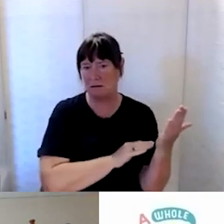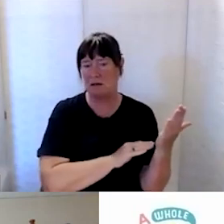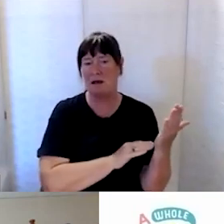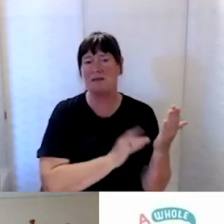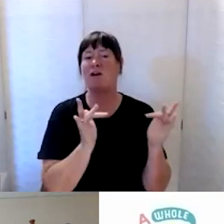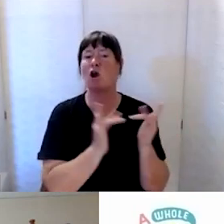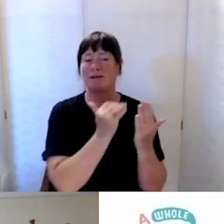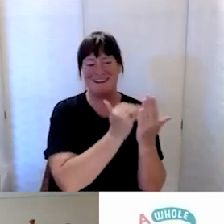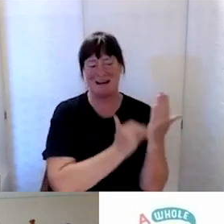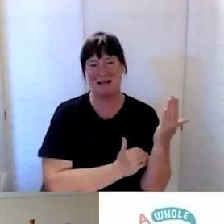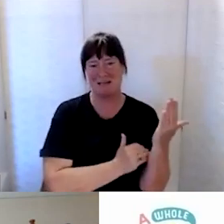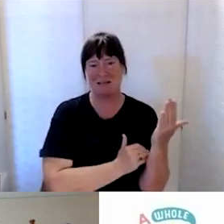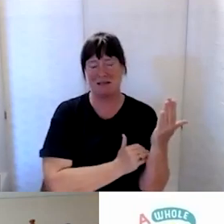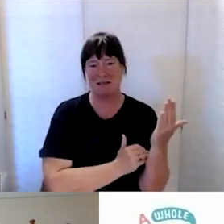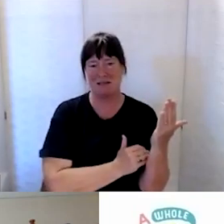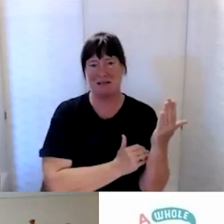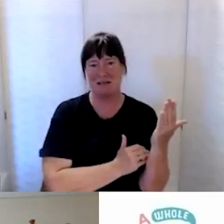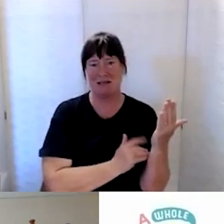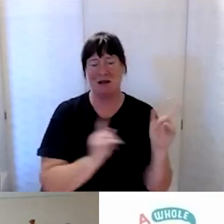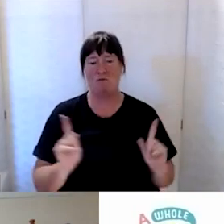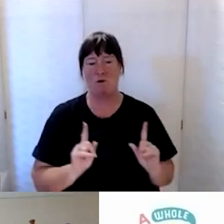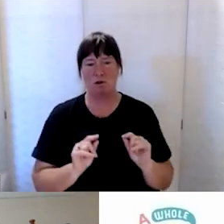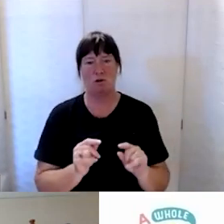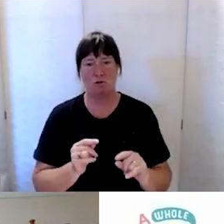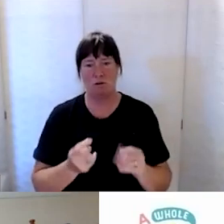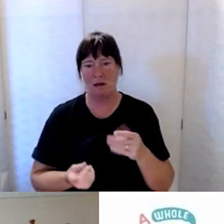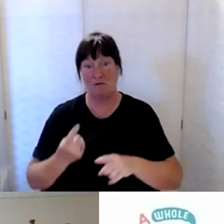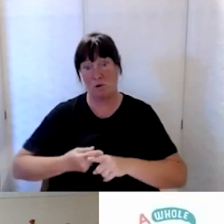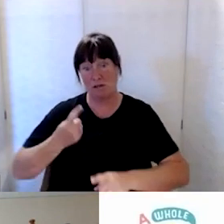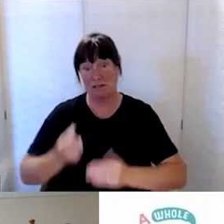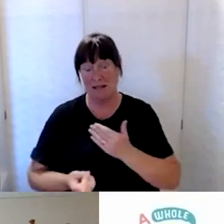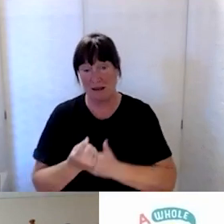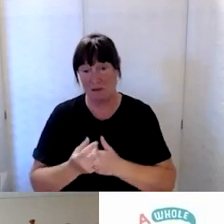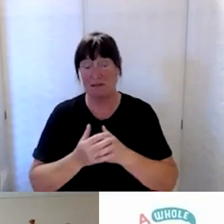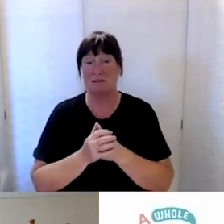of what they would do in an emergency, and the Te Whatu Ora NASCs also have that.